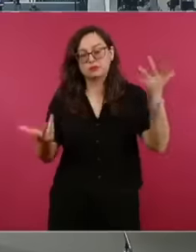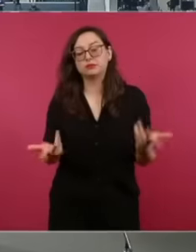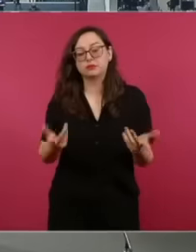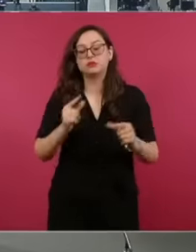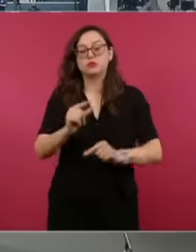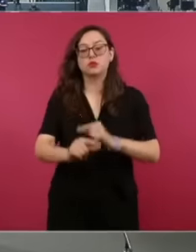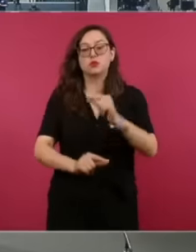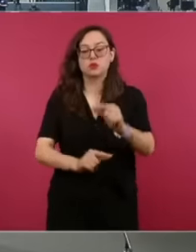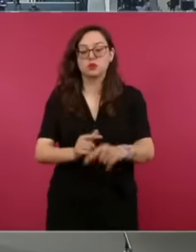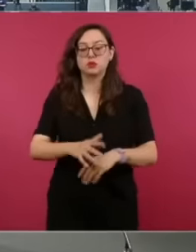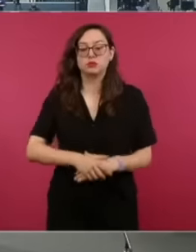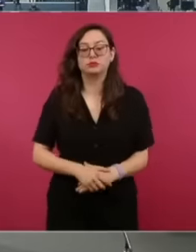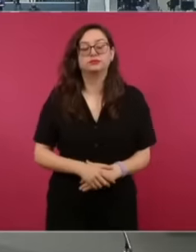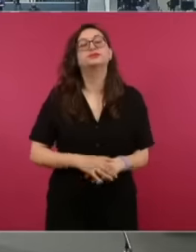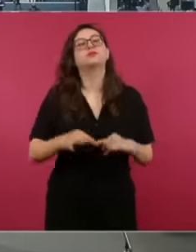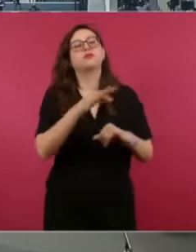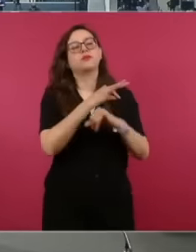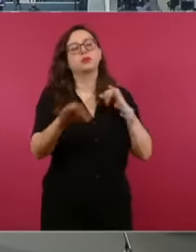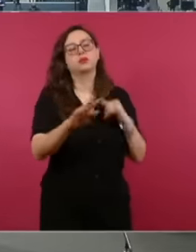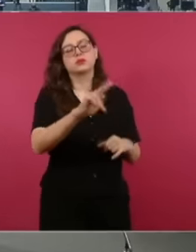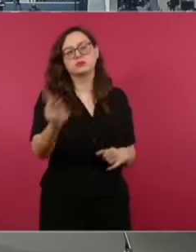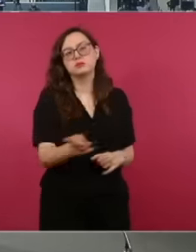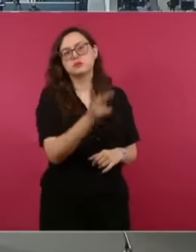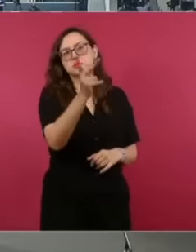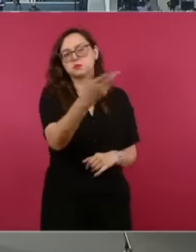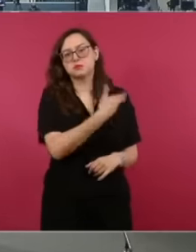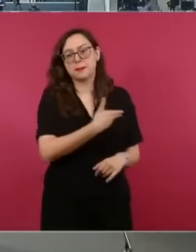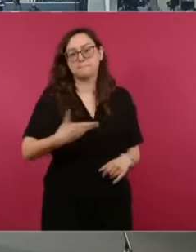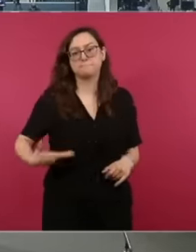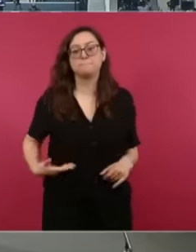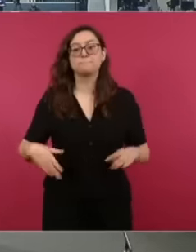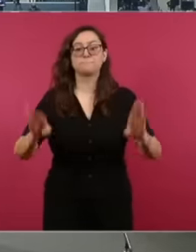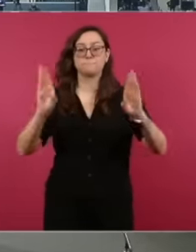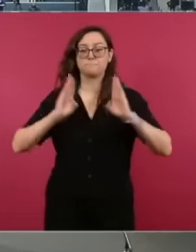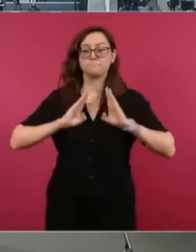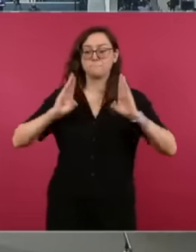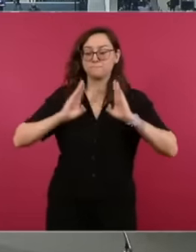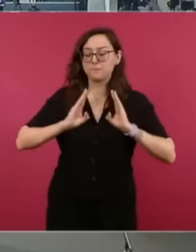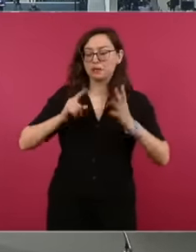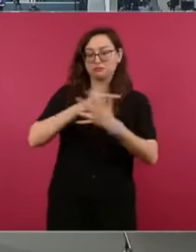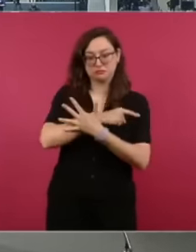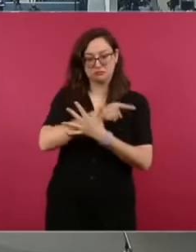transferred to the military, especially in terms of social and economic development, were